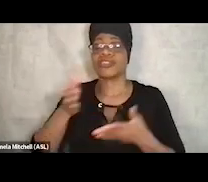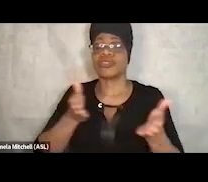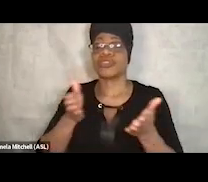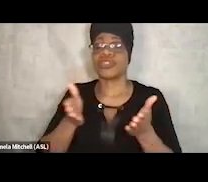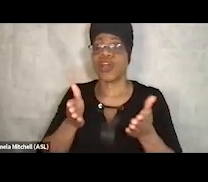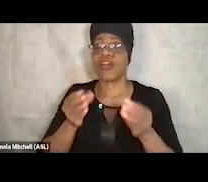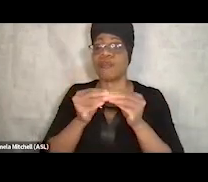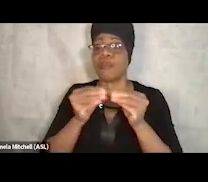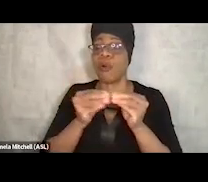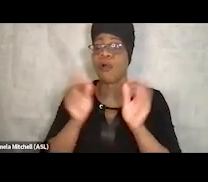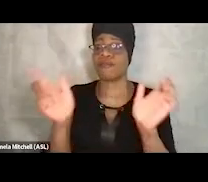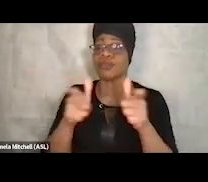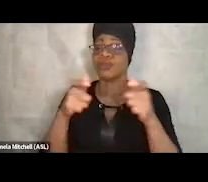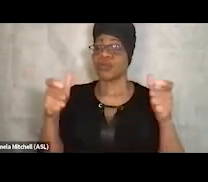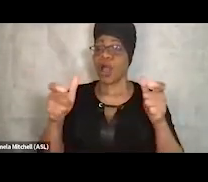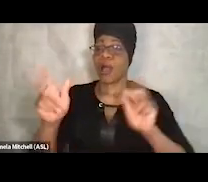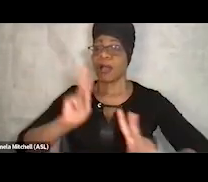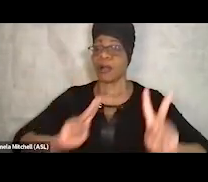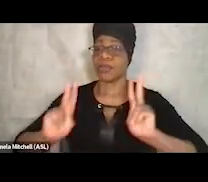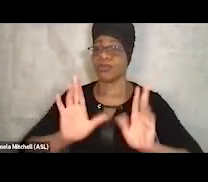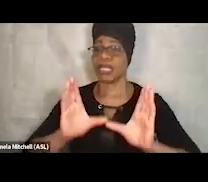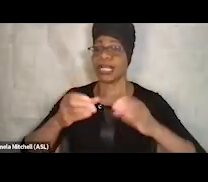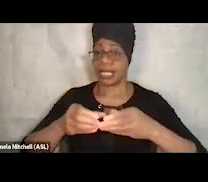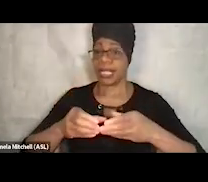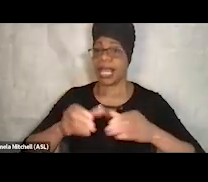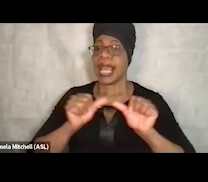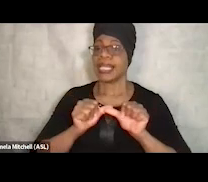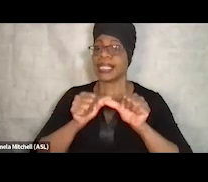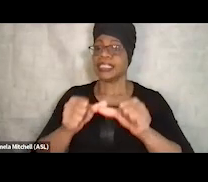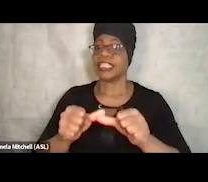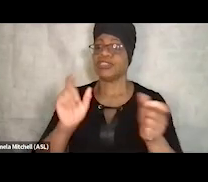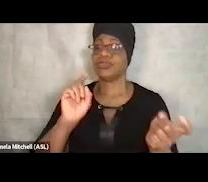And then it continues to really evolve as we speak in a kind of a,